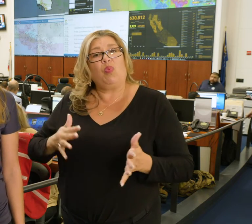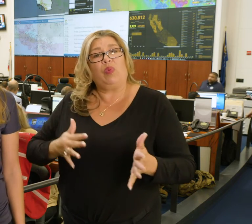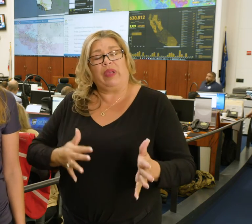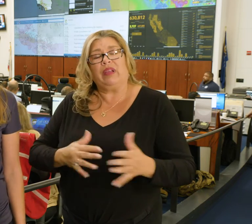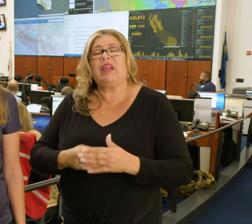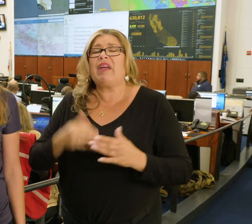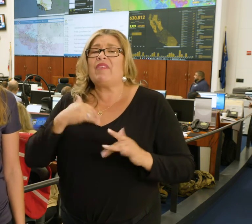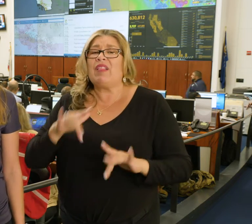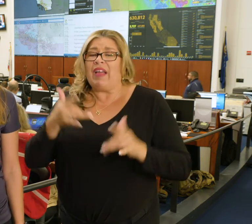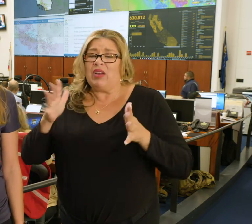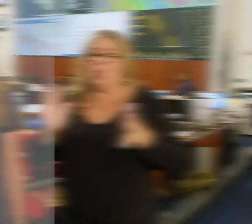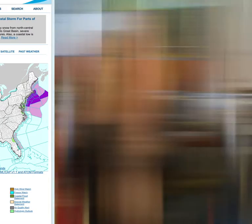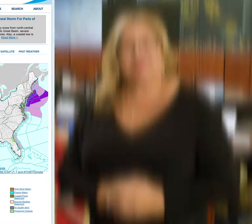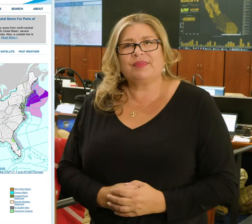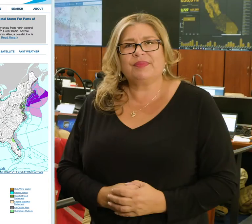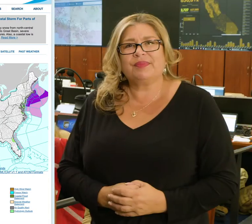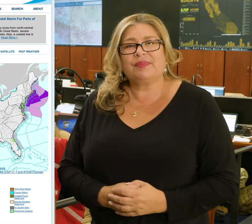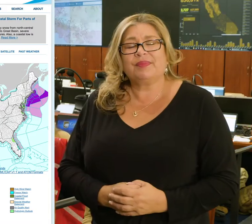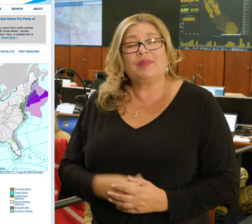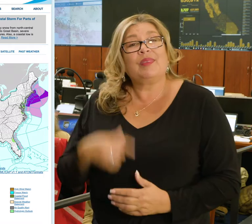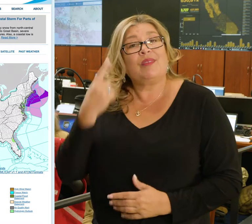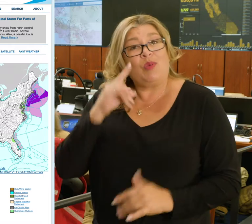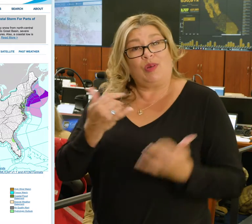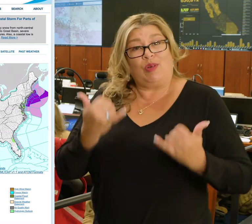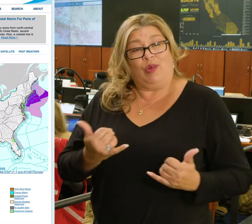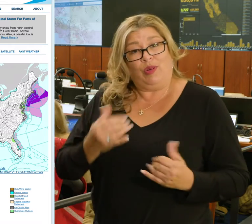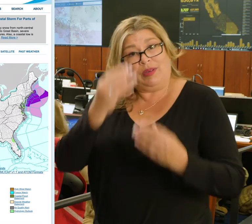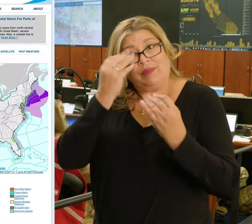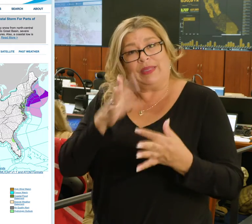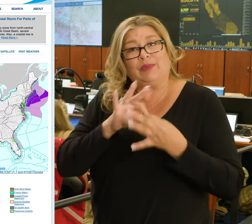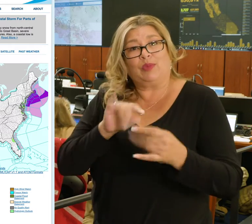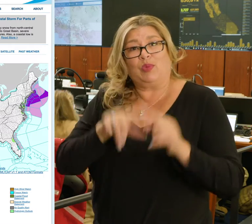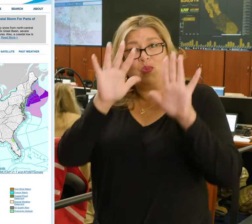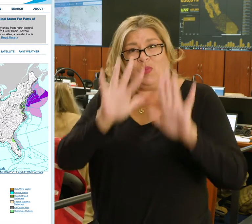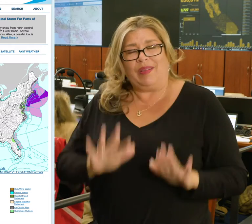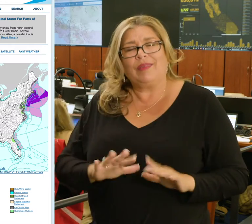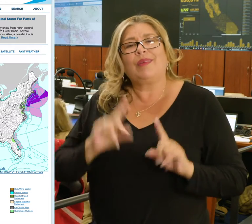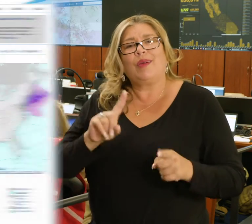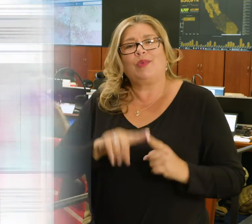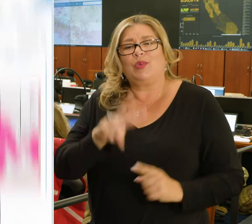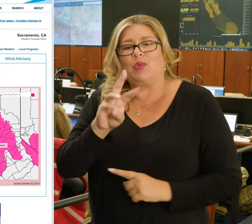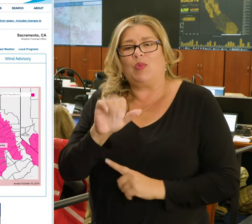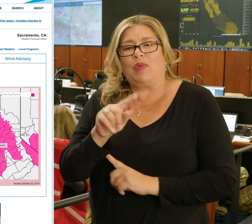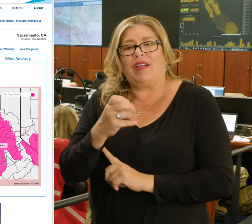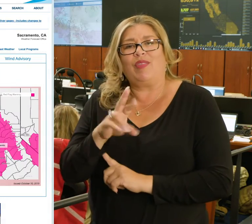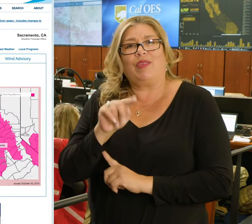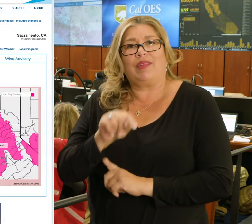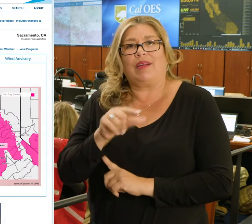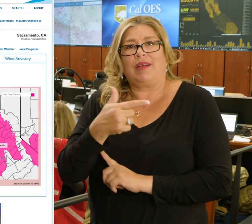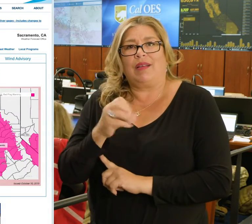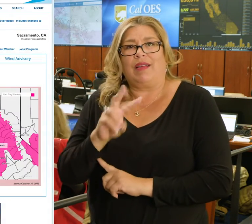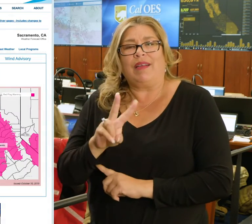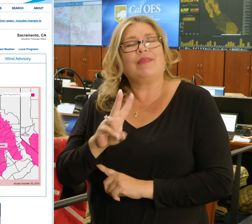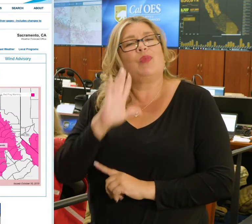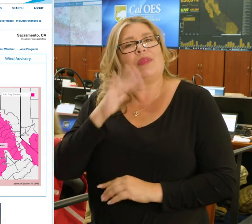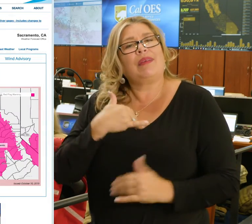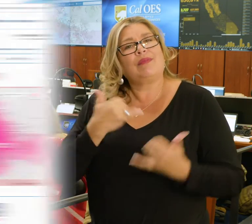weekend with dry conditions. For the latest weather forecast updates you can visit weather.gov and you'll find the latest information that we have and the